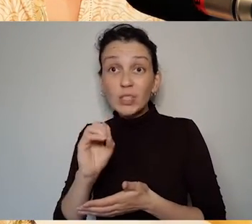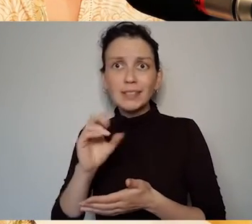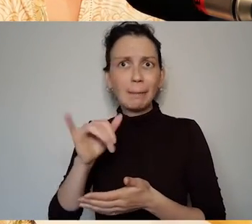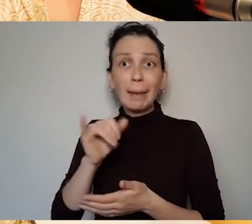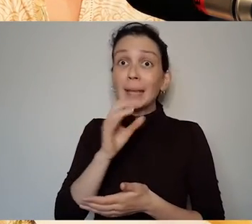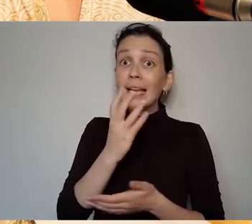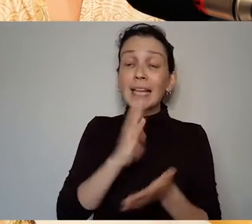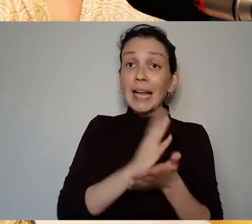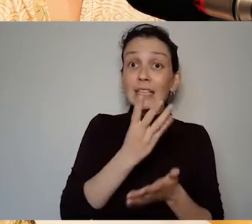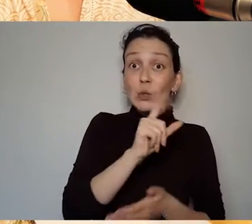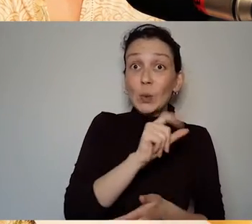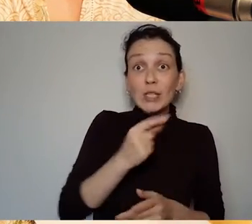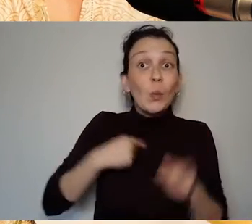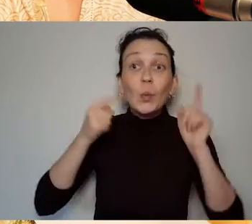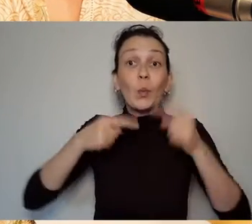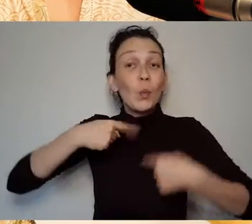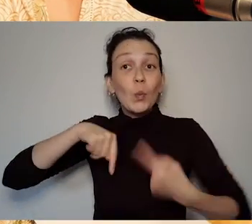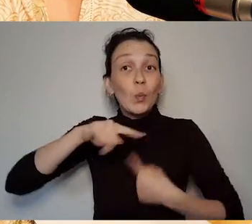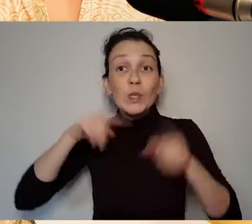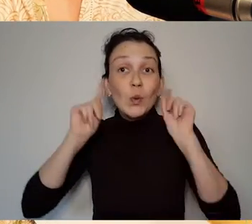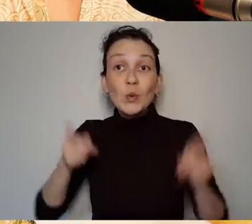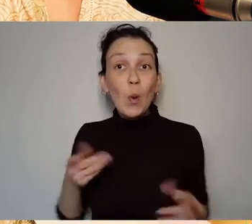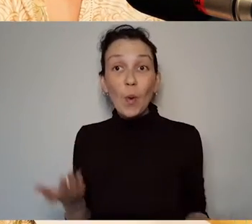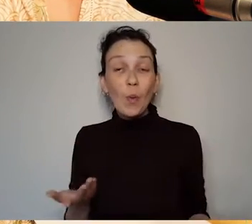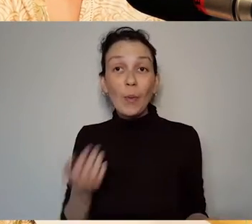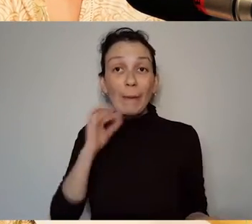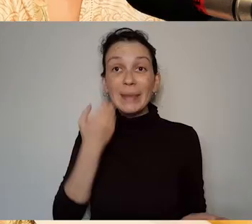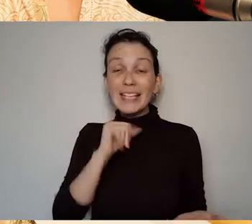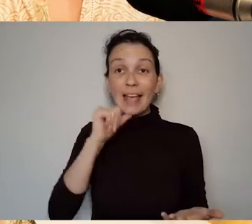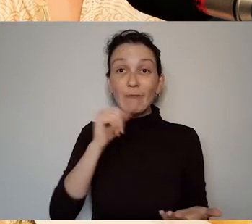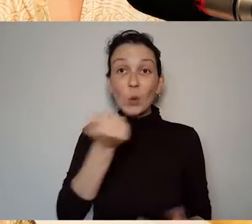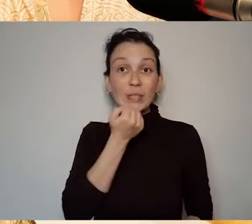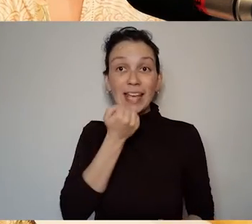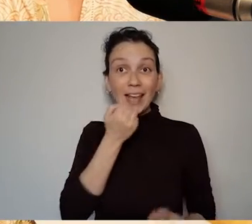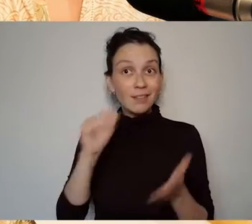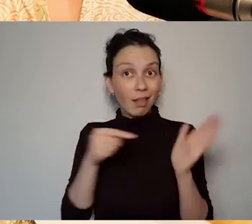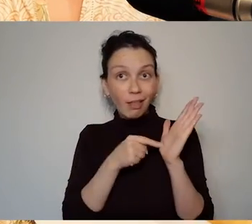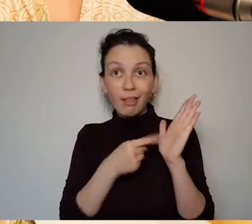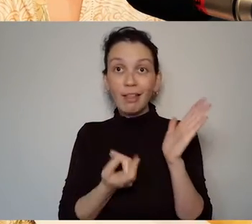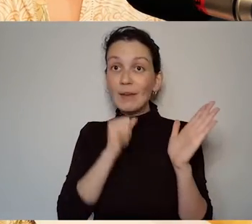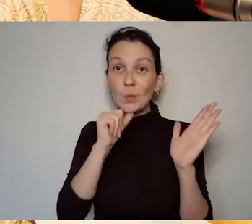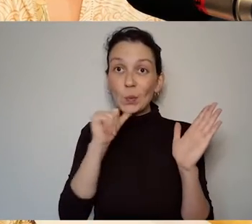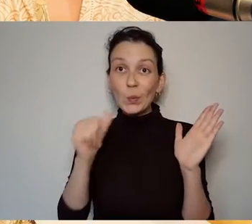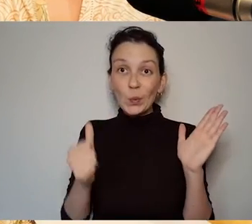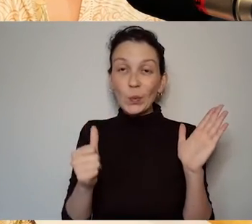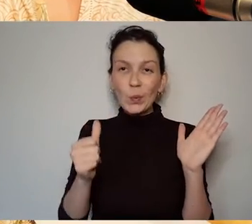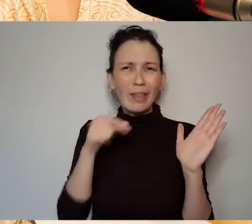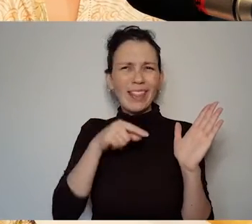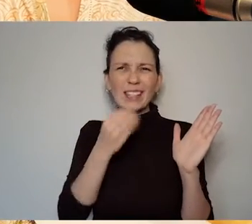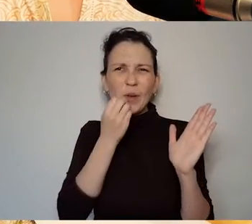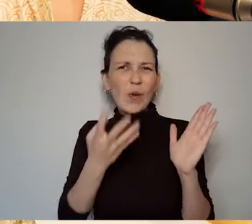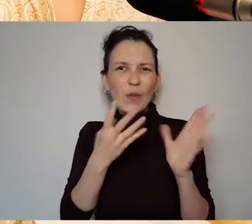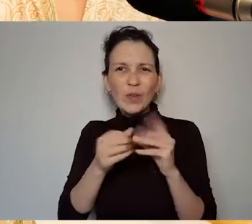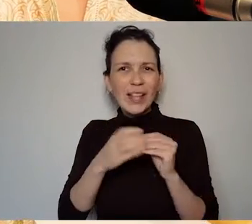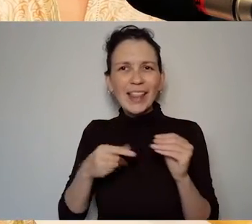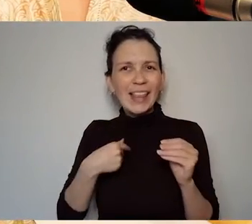So that's a lovely thing that we don't know and it's it's the way we're approaching that is we're